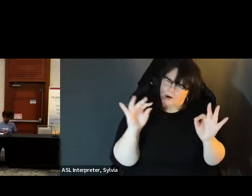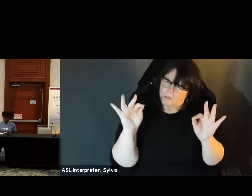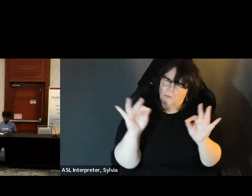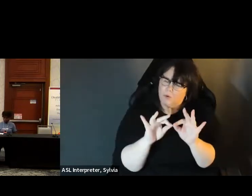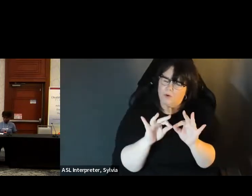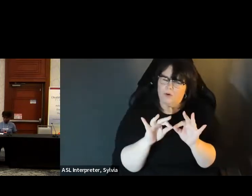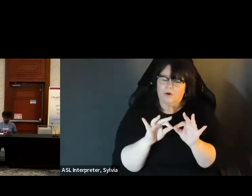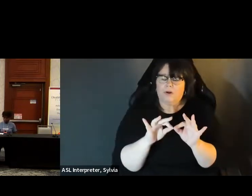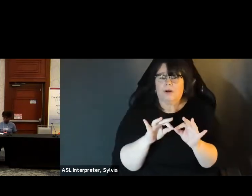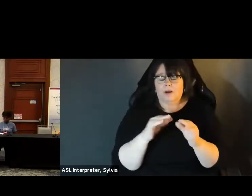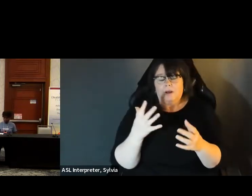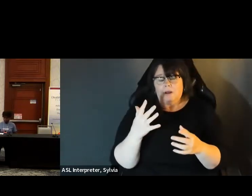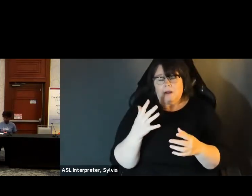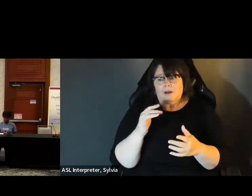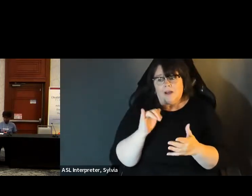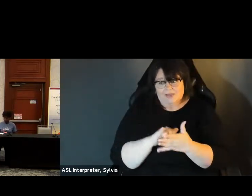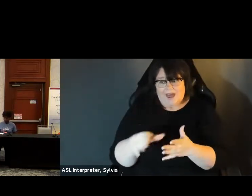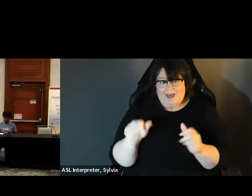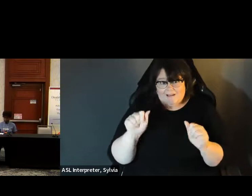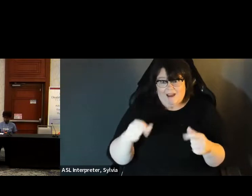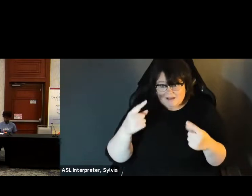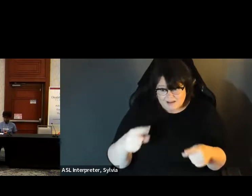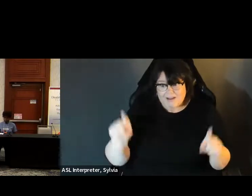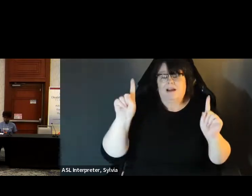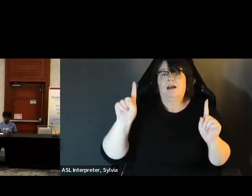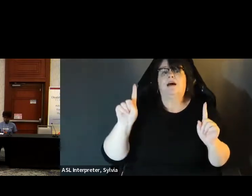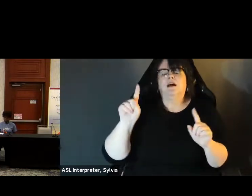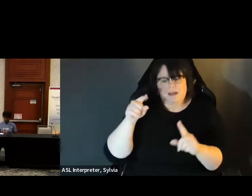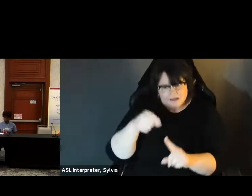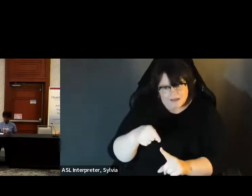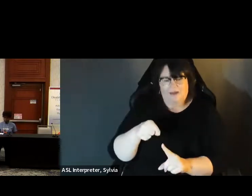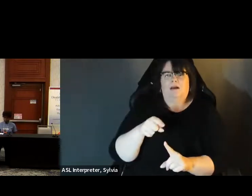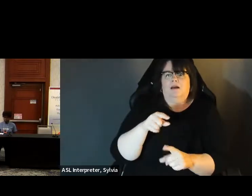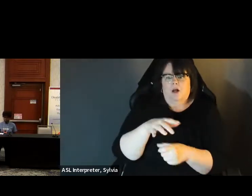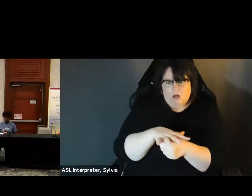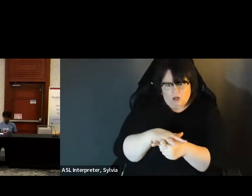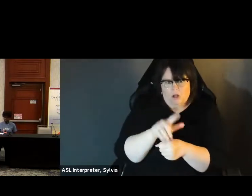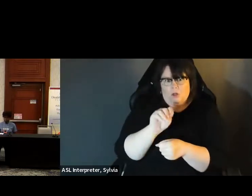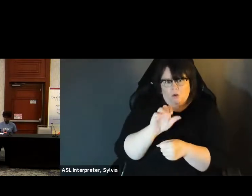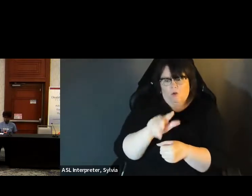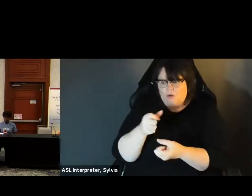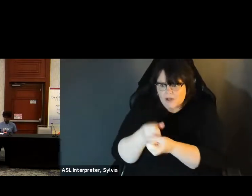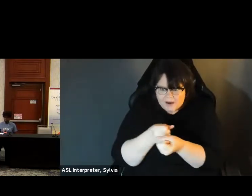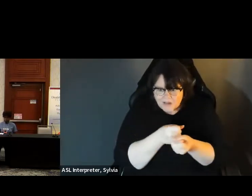Is it very significant? First step, and would have only happened because of local advocacy in the State of Florida. is a very significant first step and would only happen